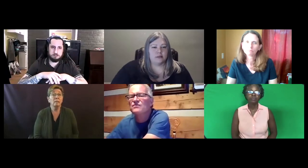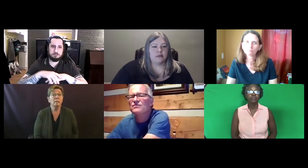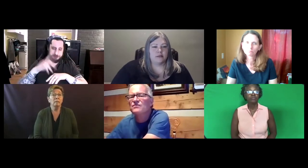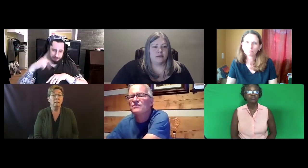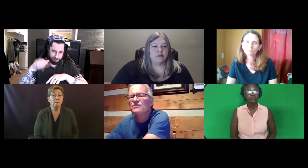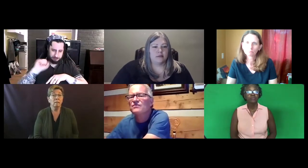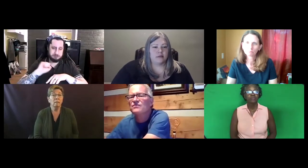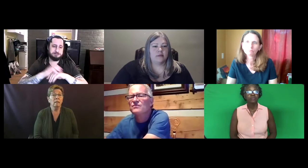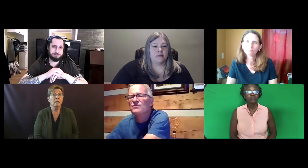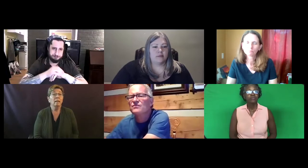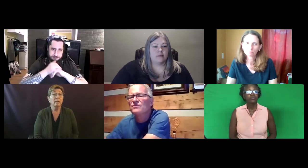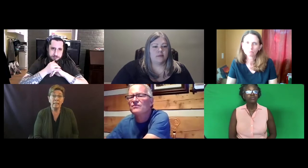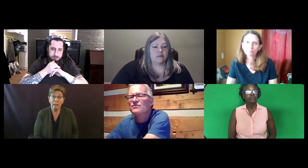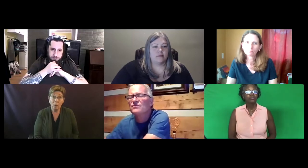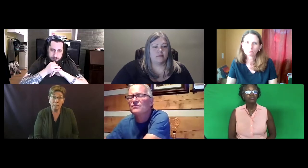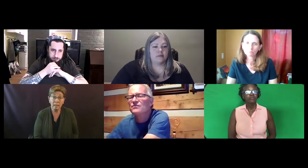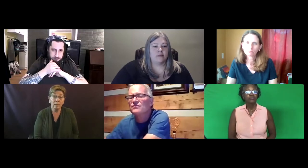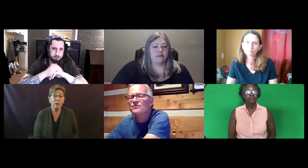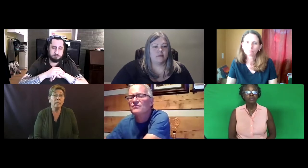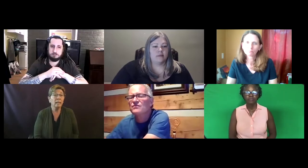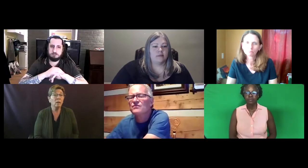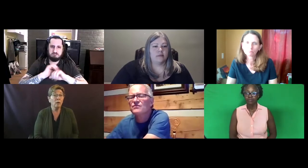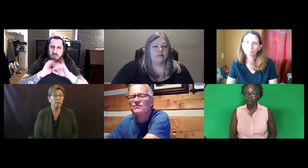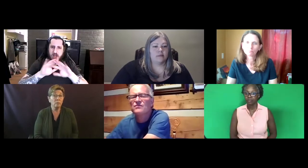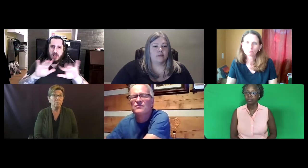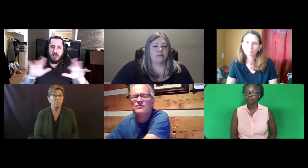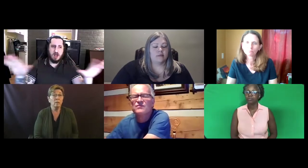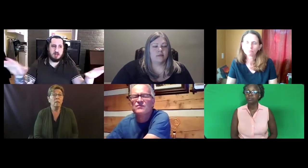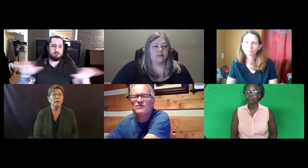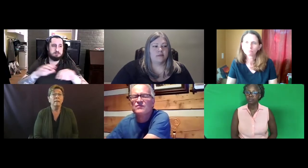Yes, K-QAS Katie, right.